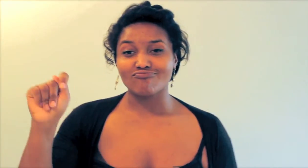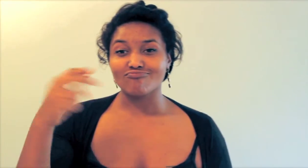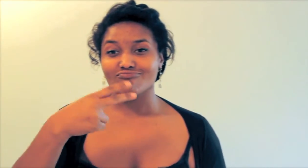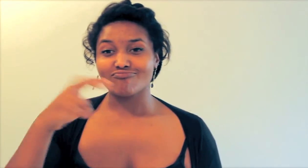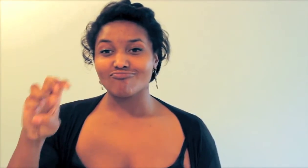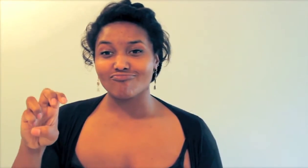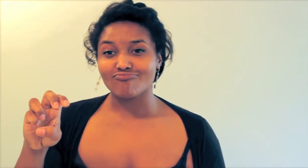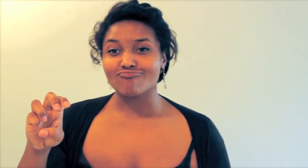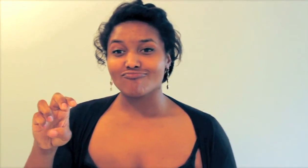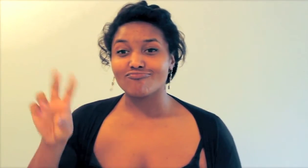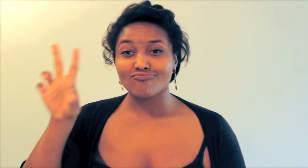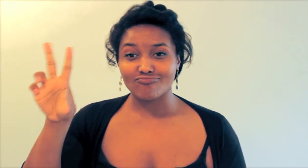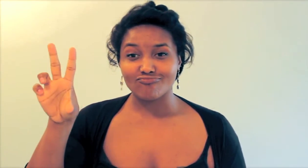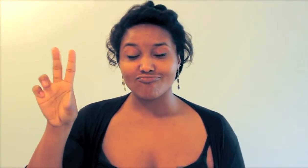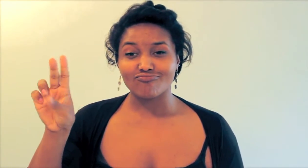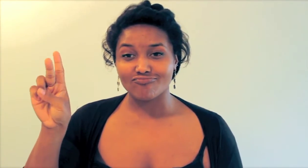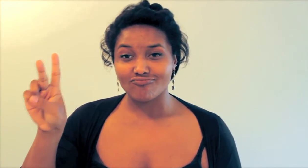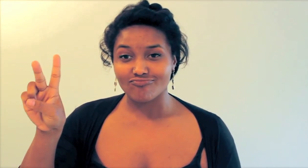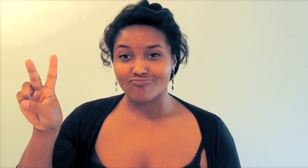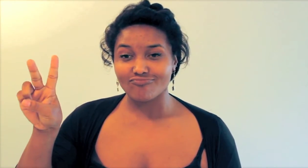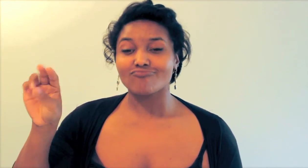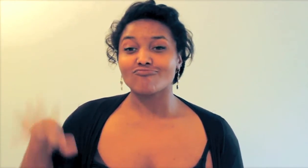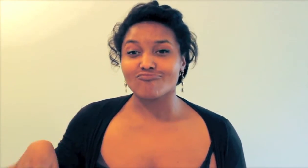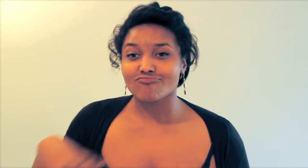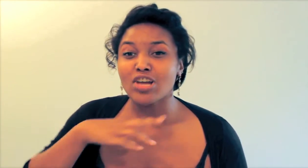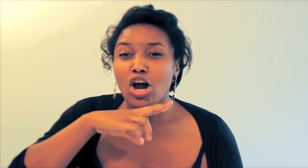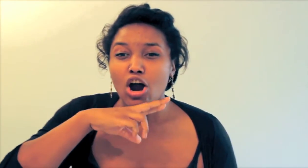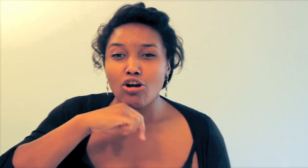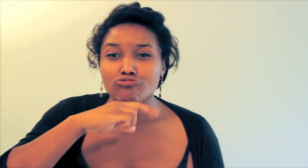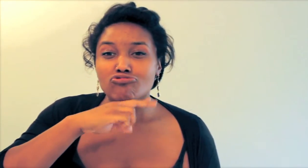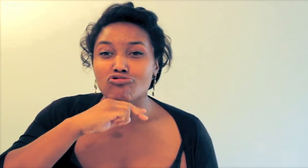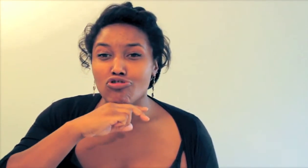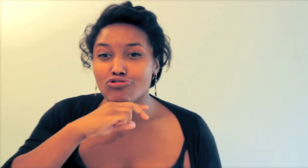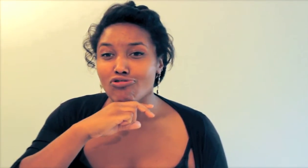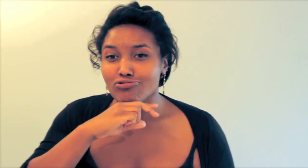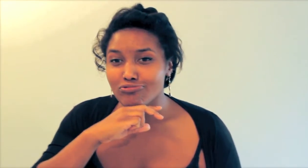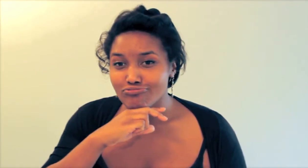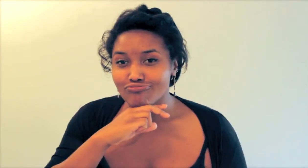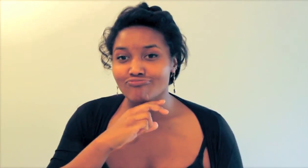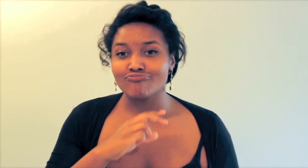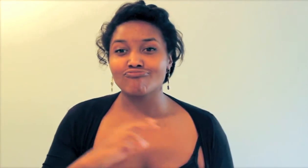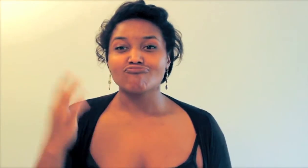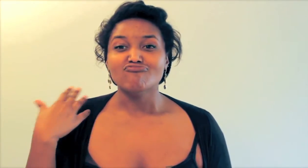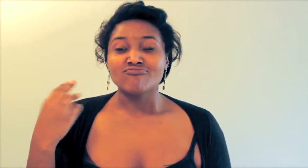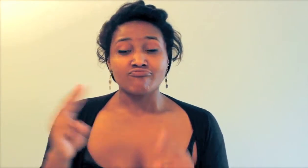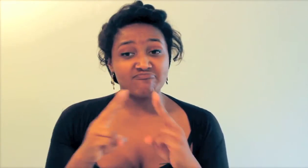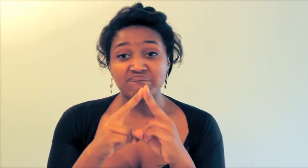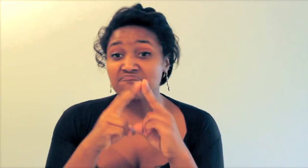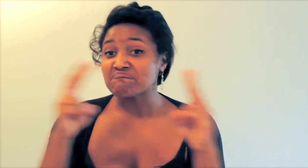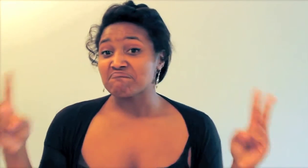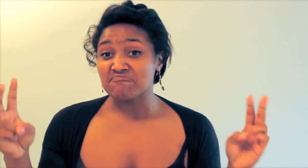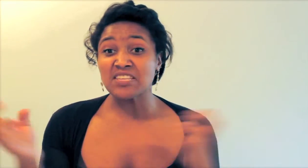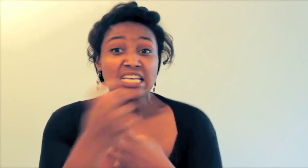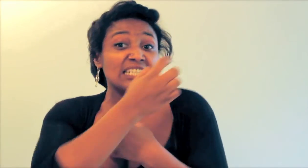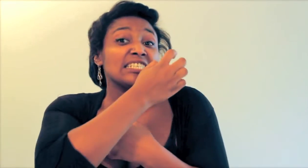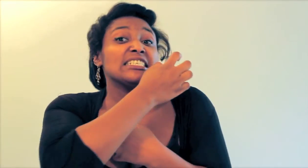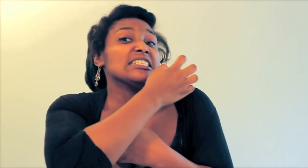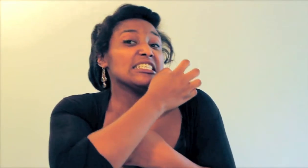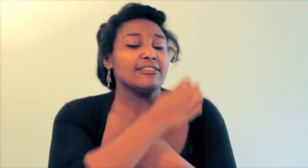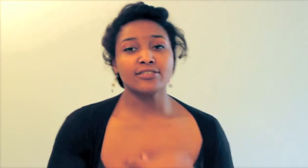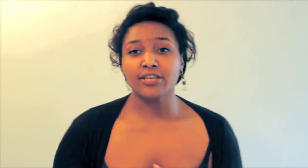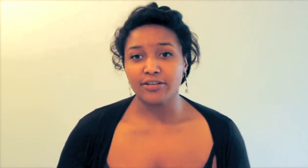The three little pigs were very scared!